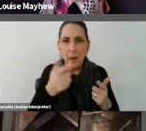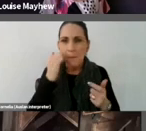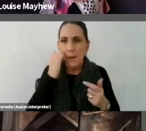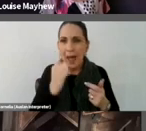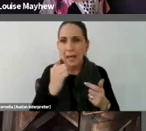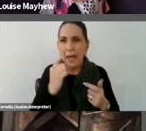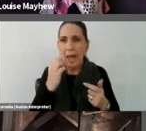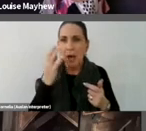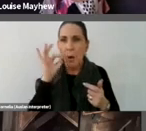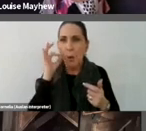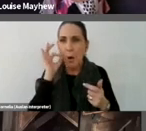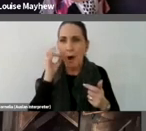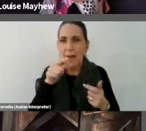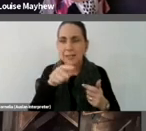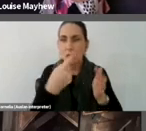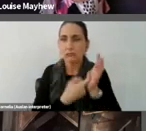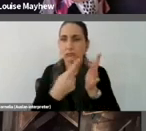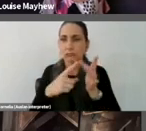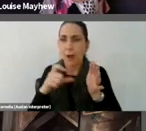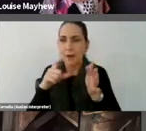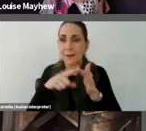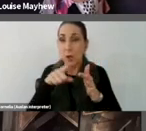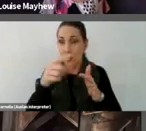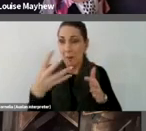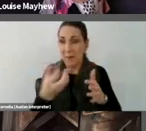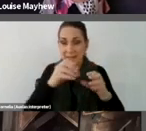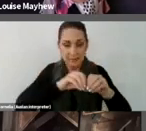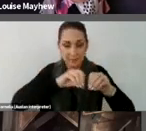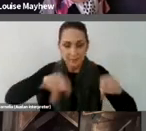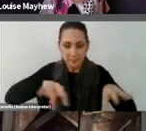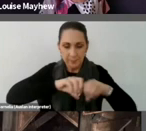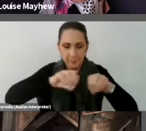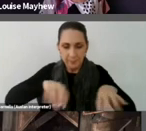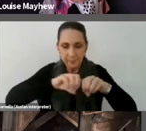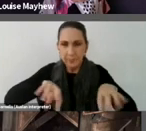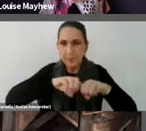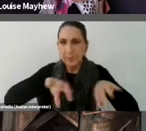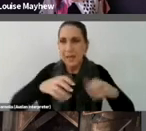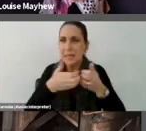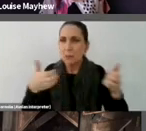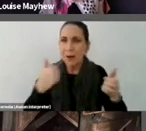You are asked to separate the rice and to count it.